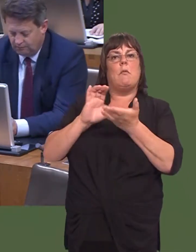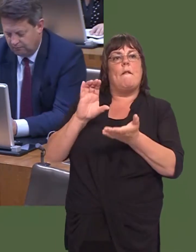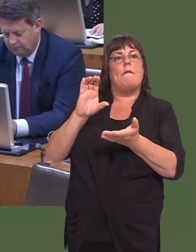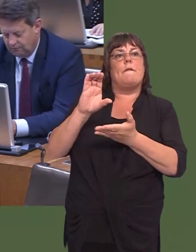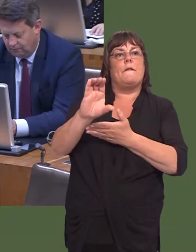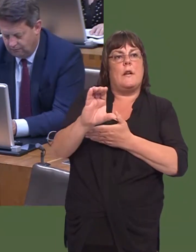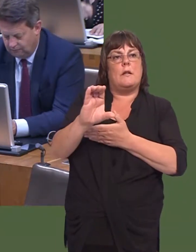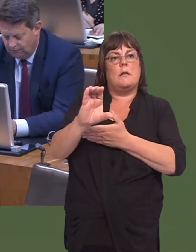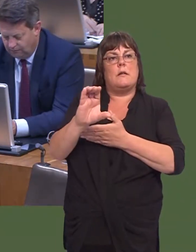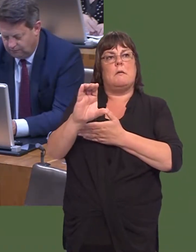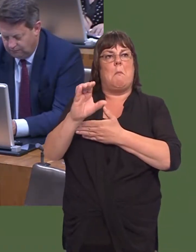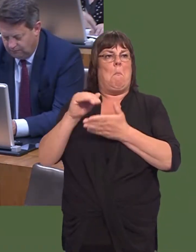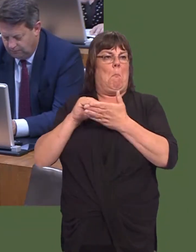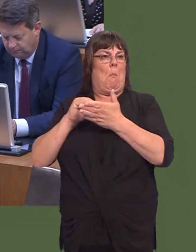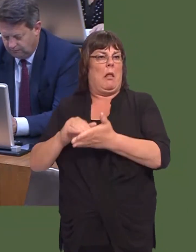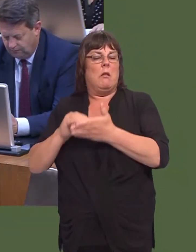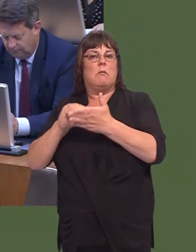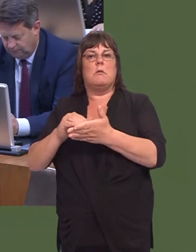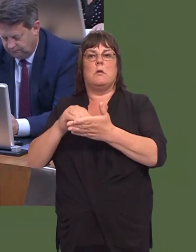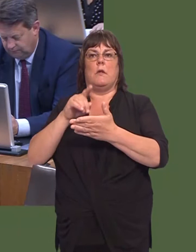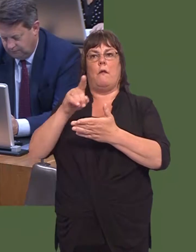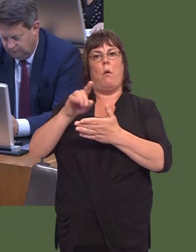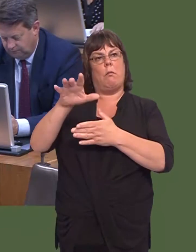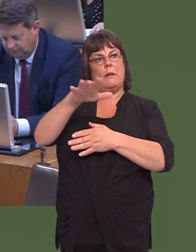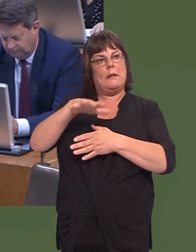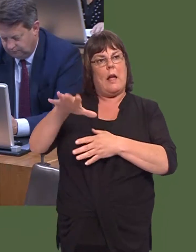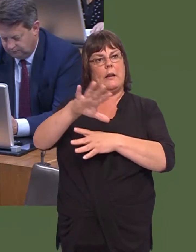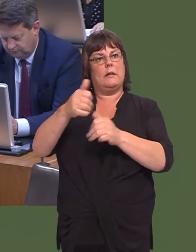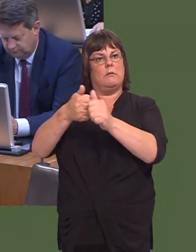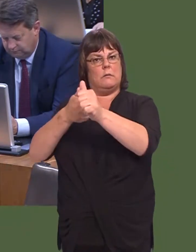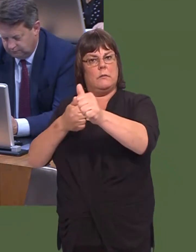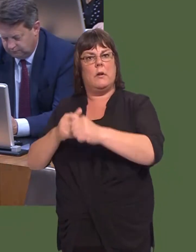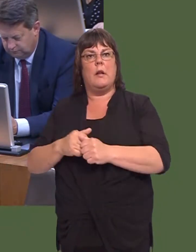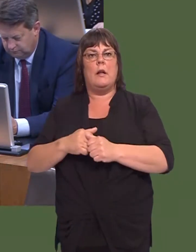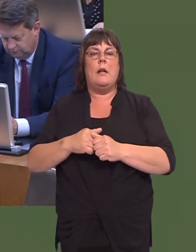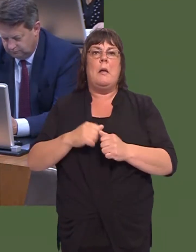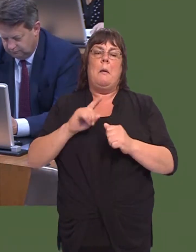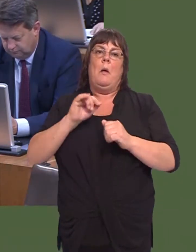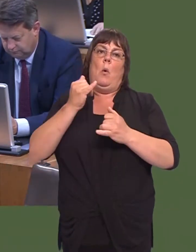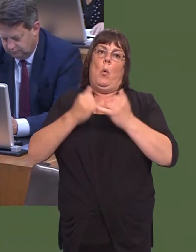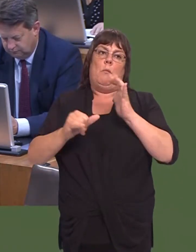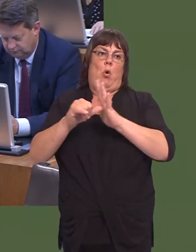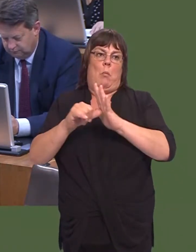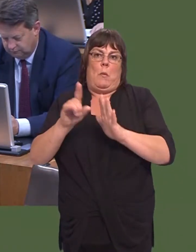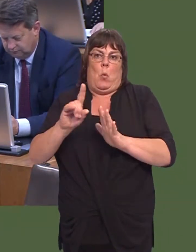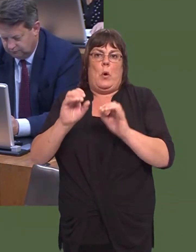I think itís fair to say that the biggest challenge that the plant faces is Brexit.